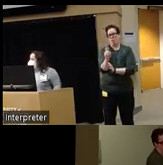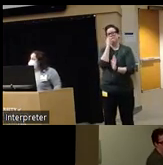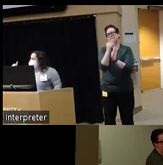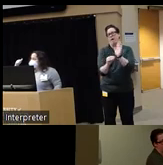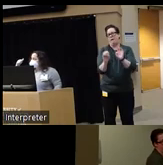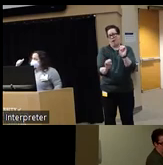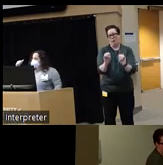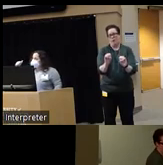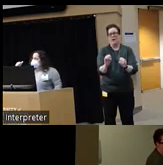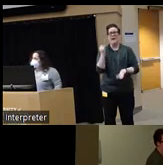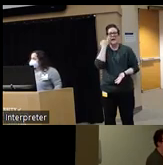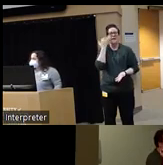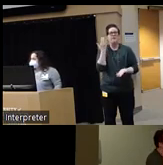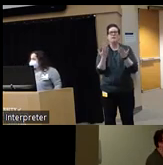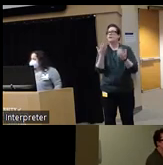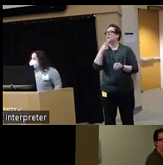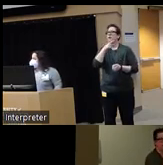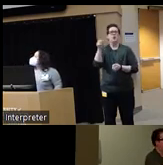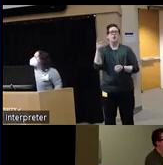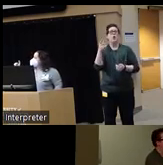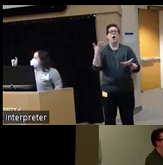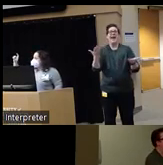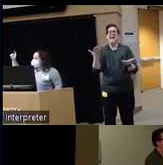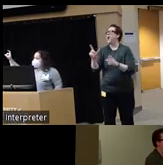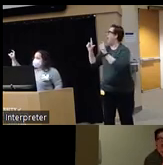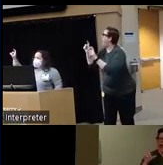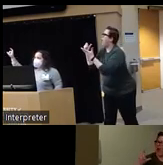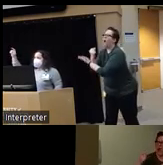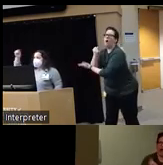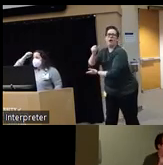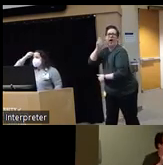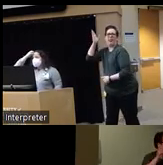you who may miss the slide behind me with the QR code there are QR Cod codes actually taped